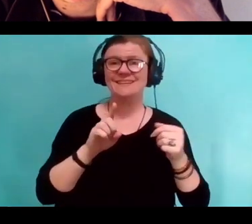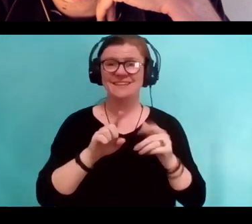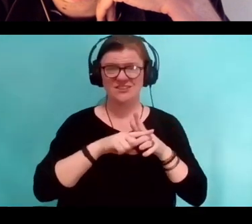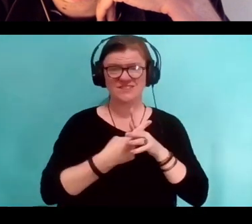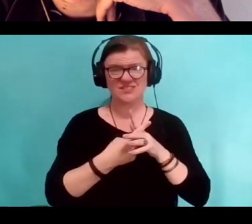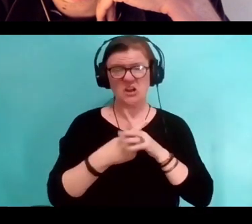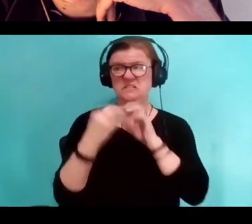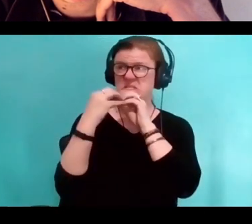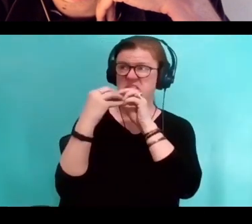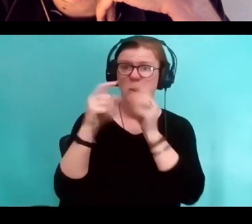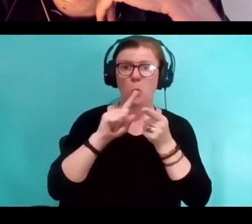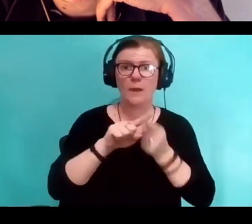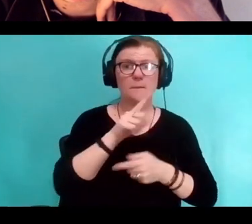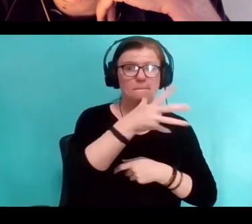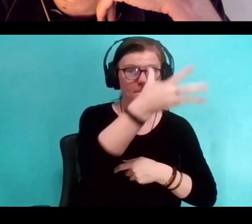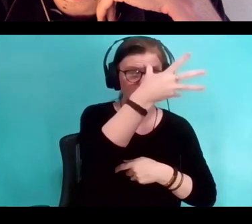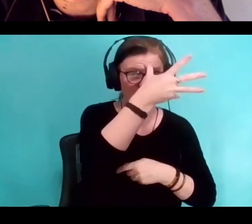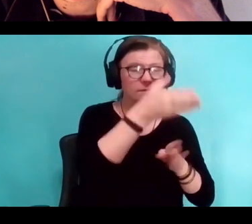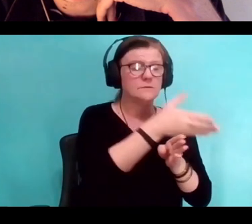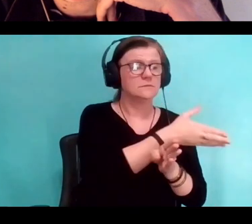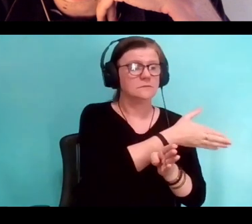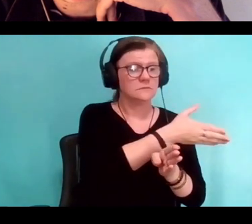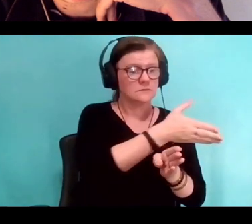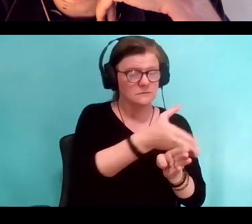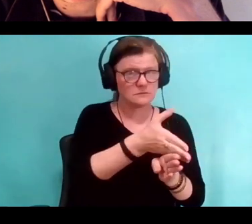But then what happens is that if the child is able,